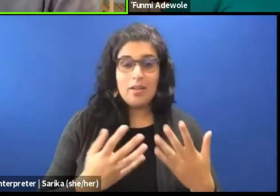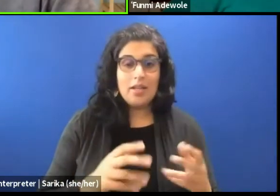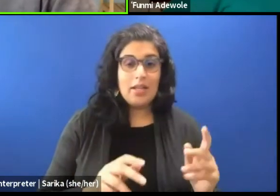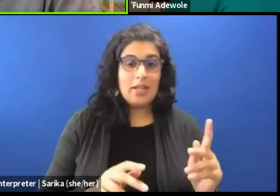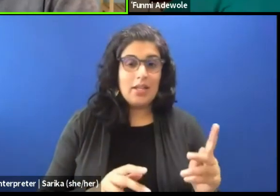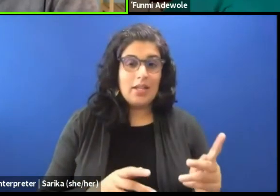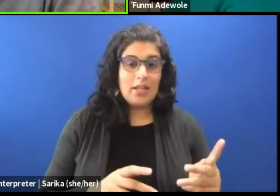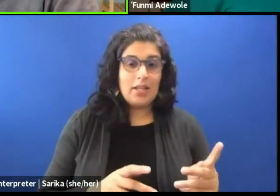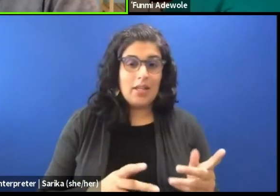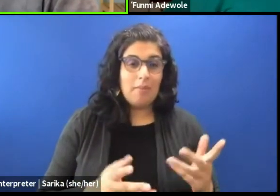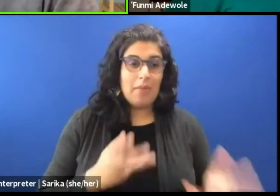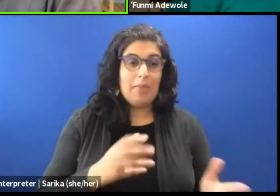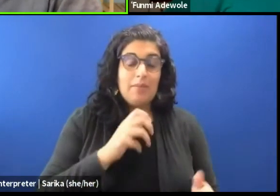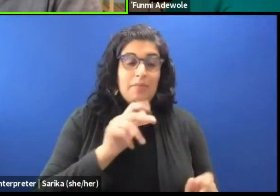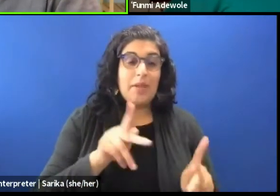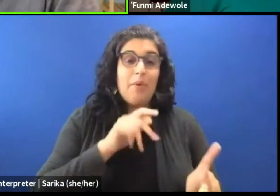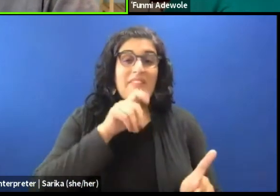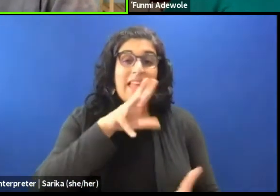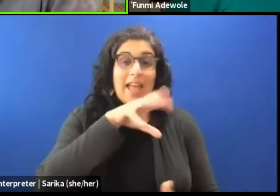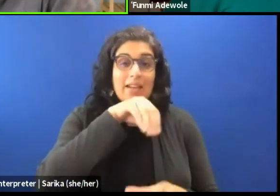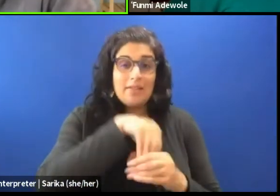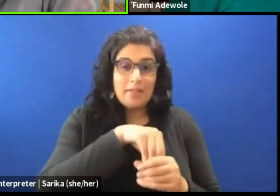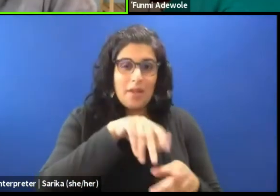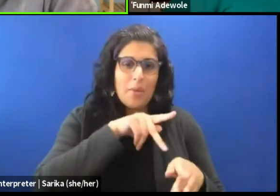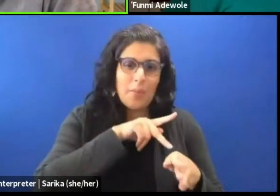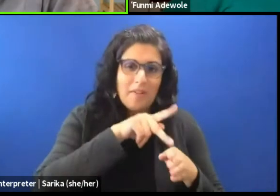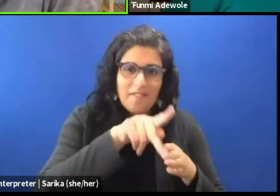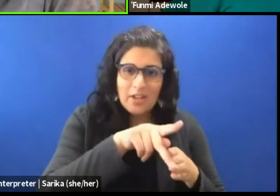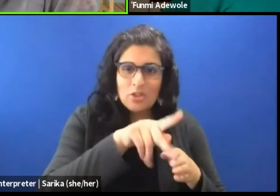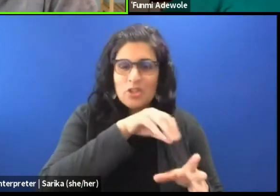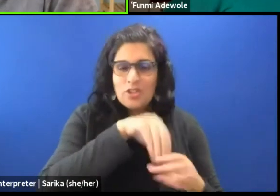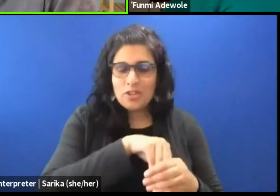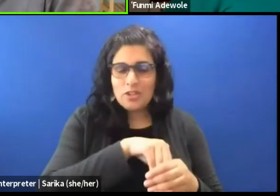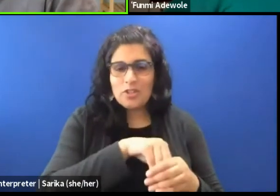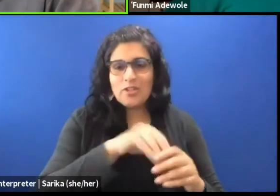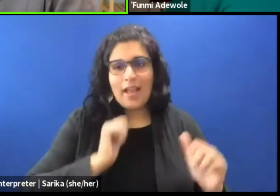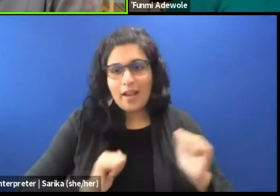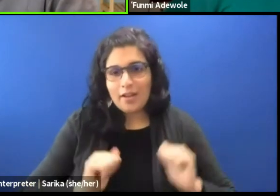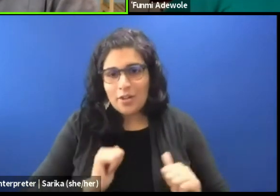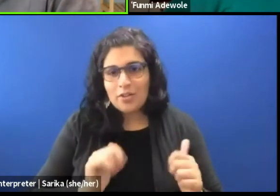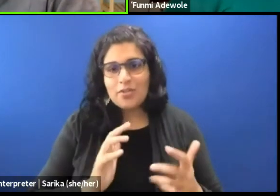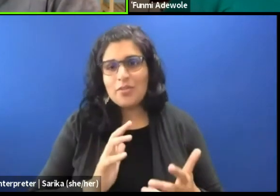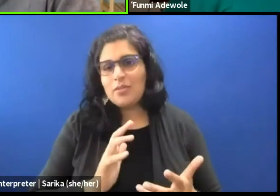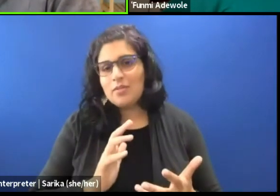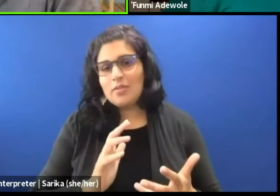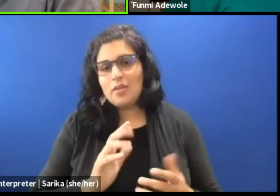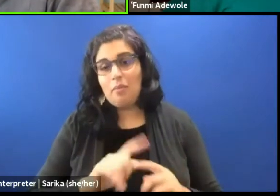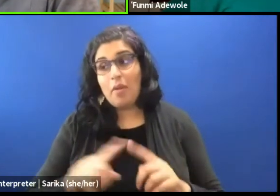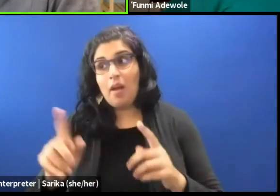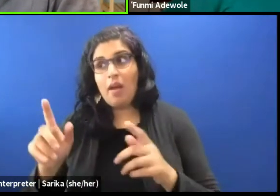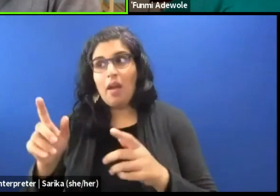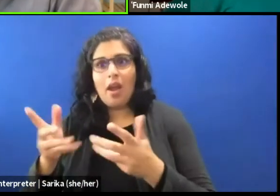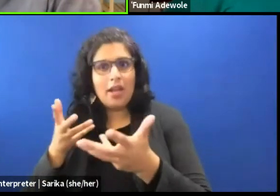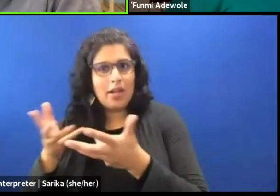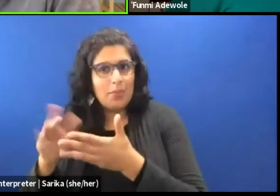the professional sense or with professional actors and all of that. But are working in community. And we know that power sits